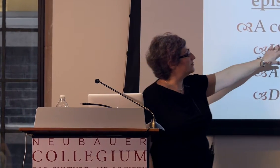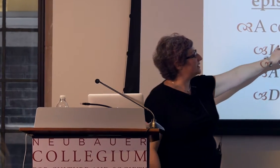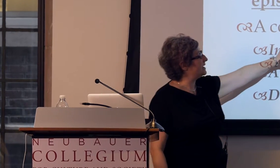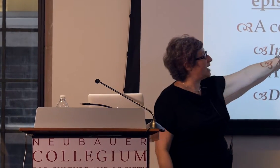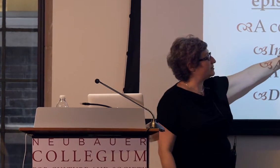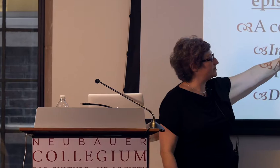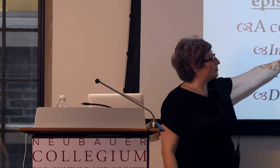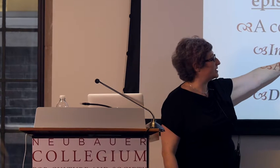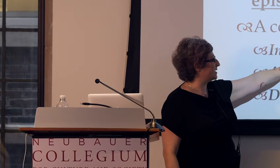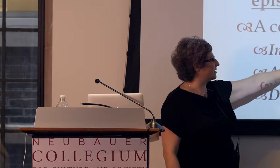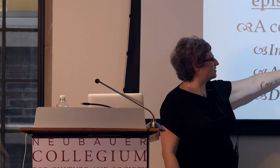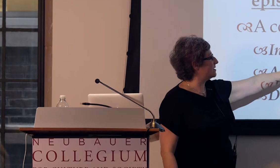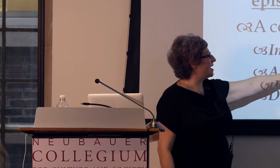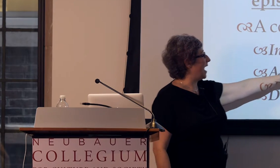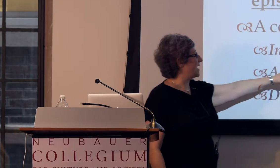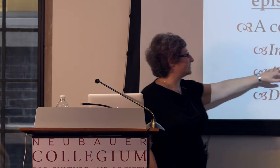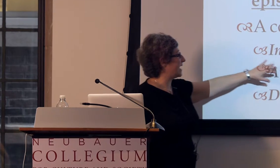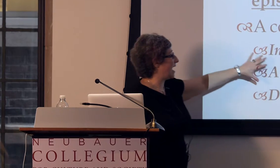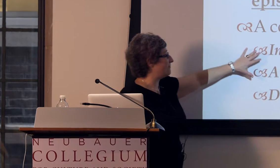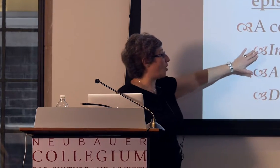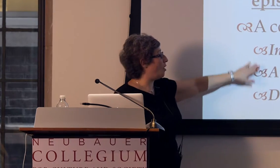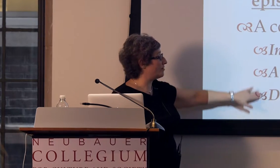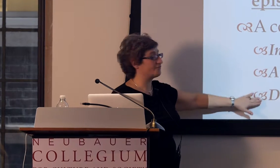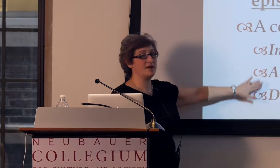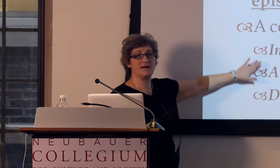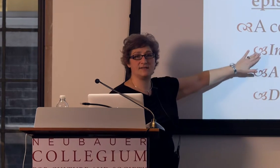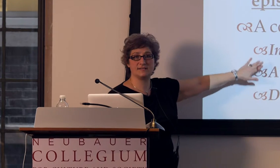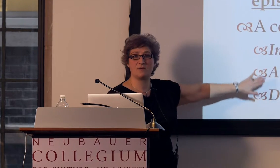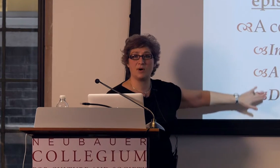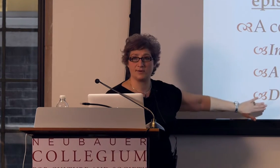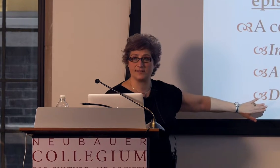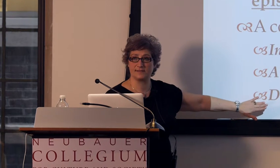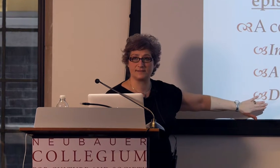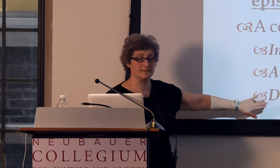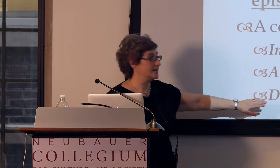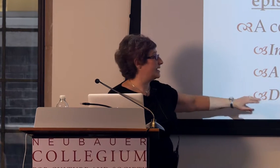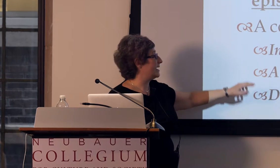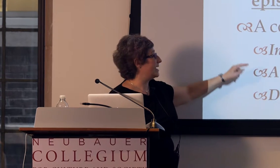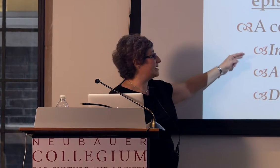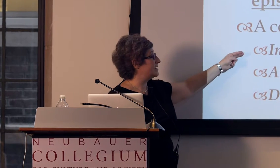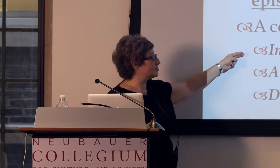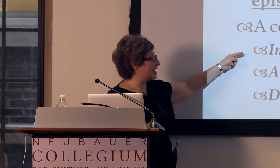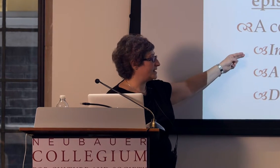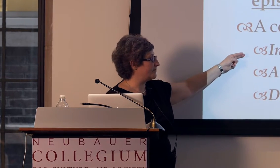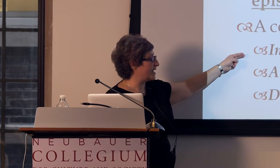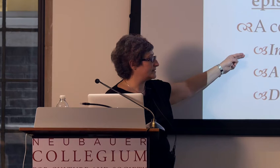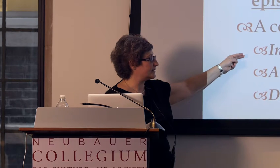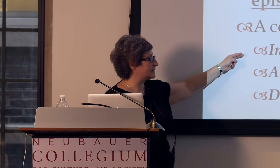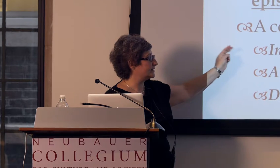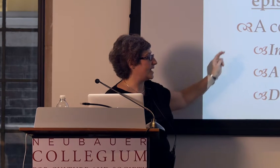So a complete episode here has to have all three of these components, an initiating event,